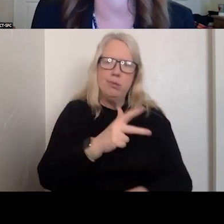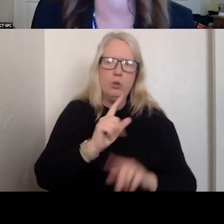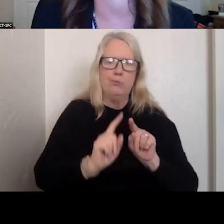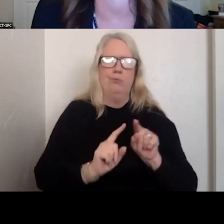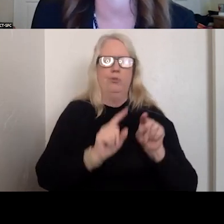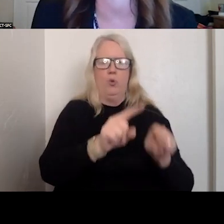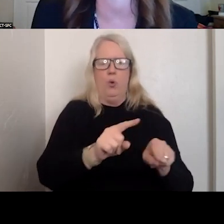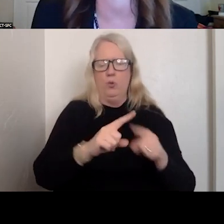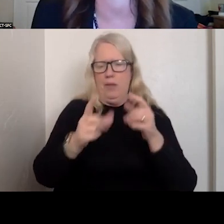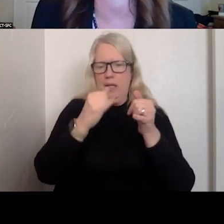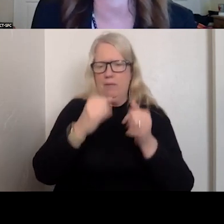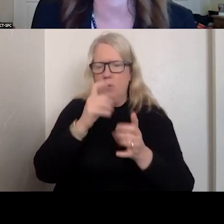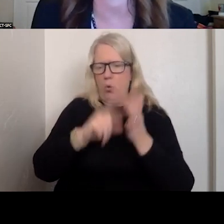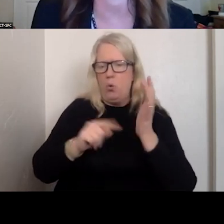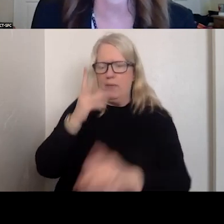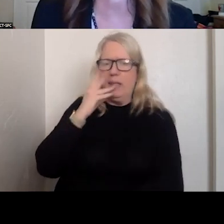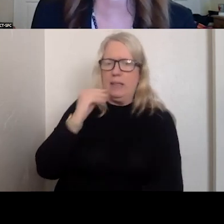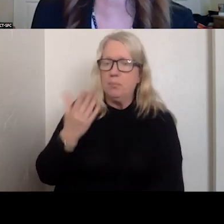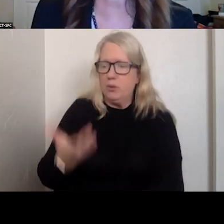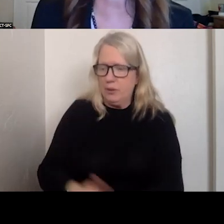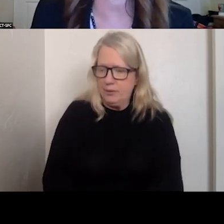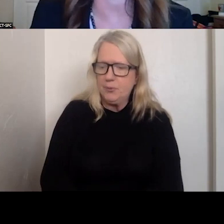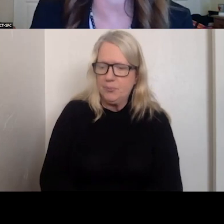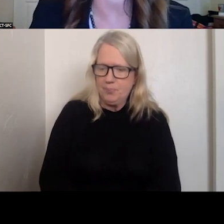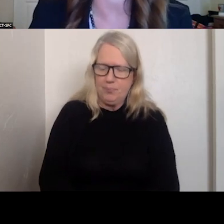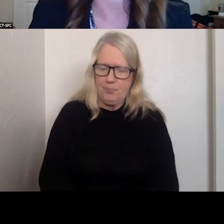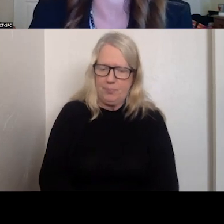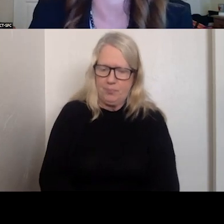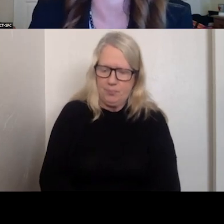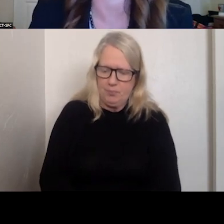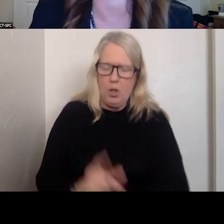INDIVIDUAL WHO IS EXPERIENCING THE CRISIS AND ALSO BE ABLE TO